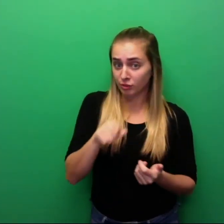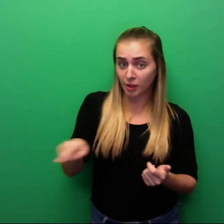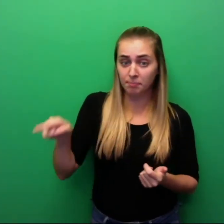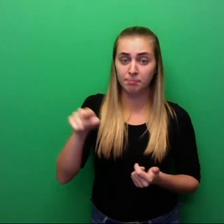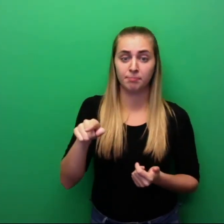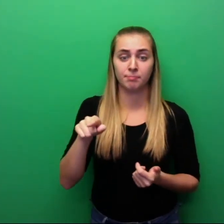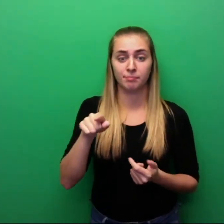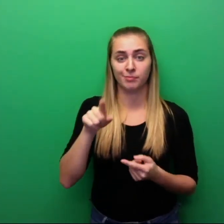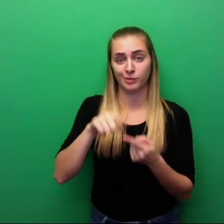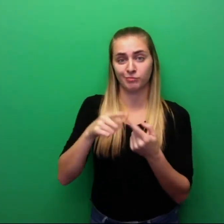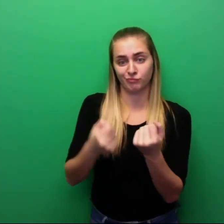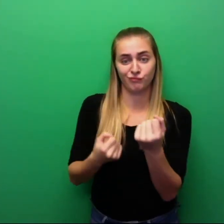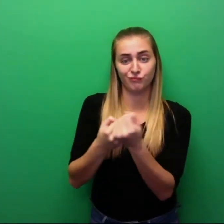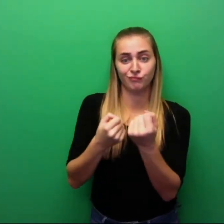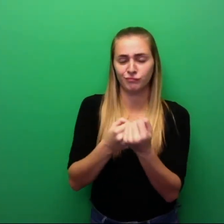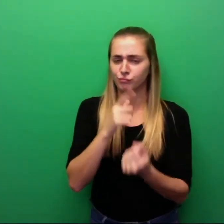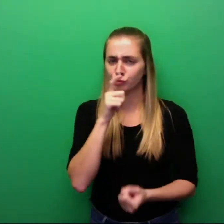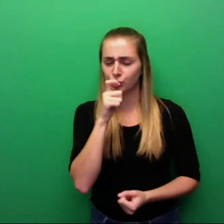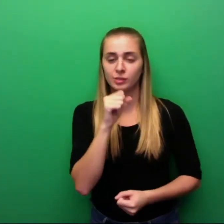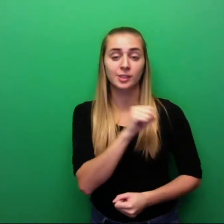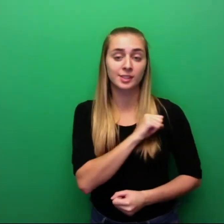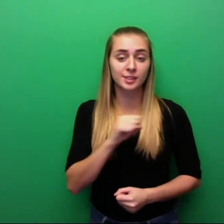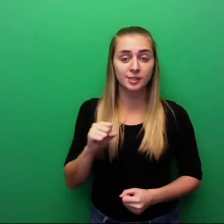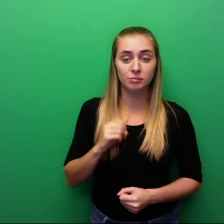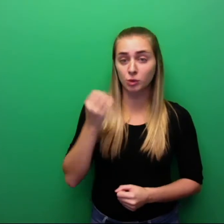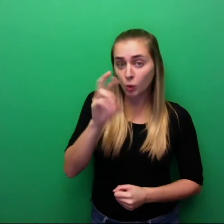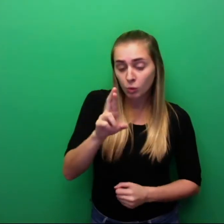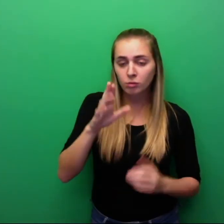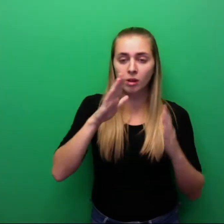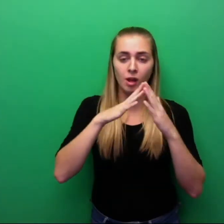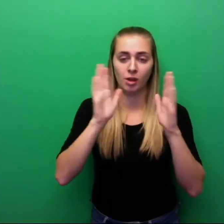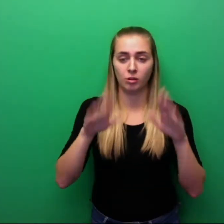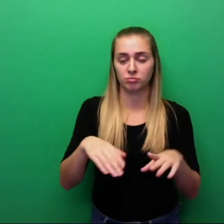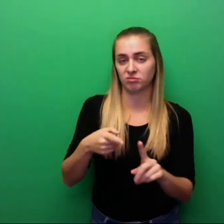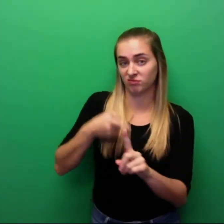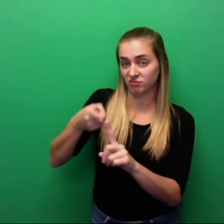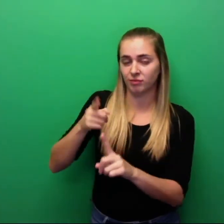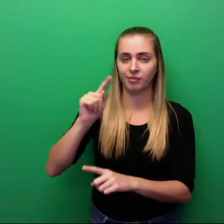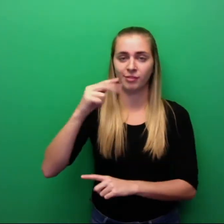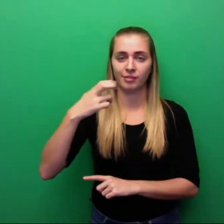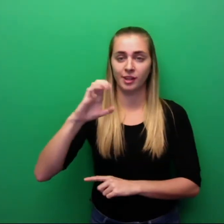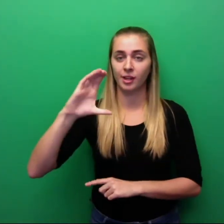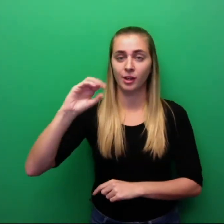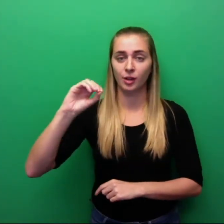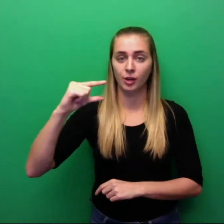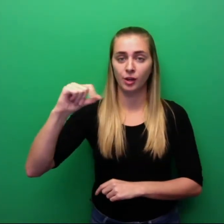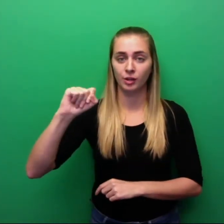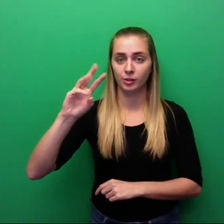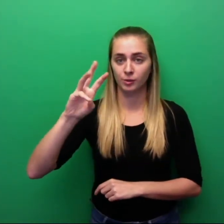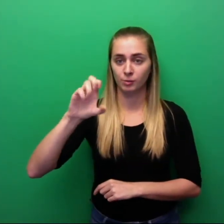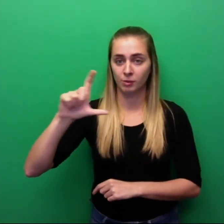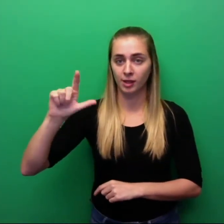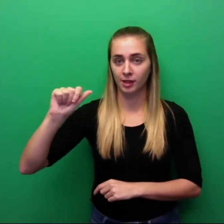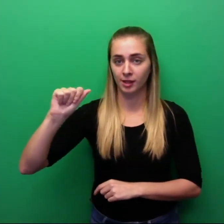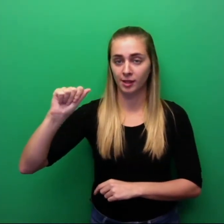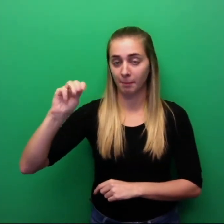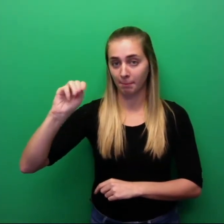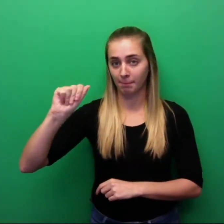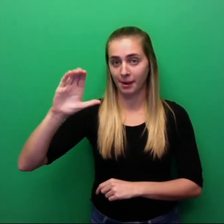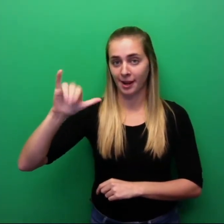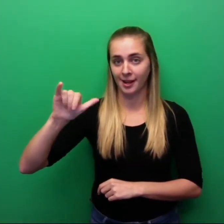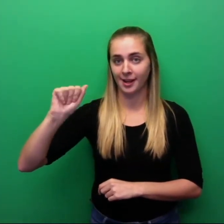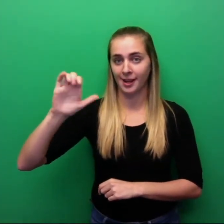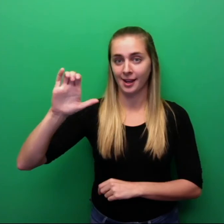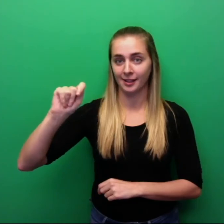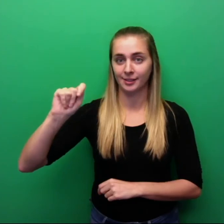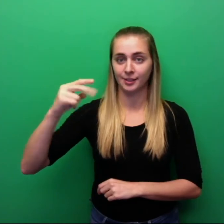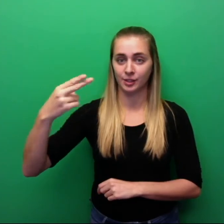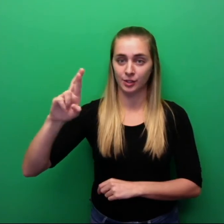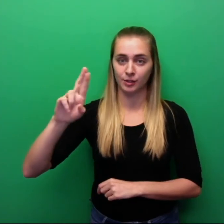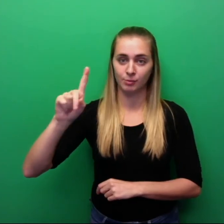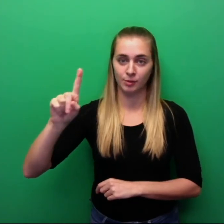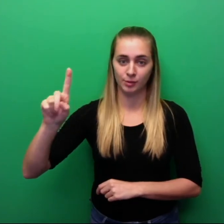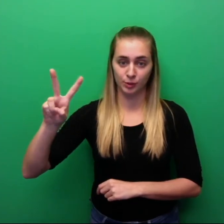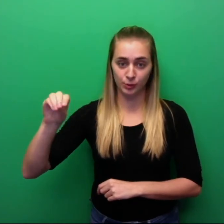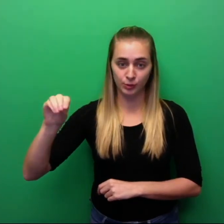them to sponsor (Senate) or co sponsor (House) the Cogswell-Macy Act HR 1120.